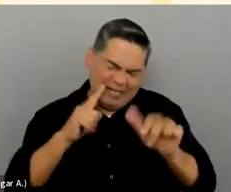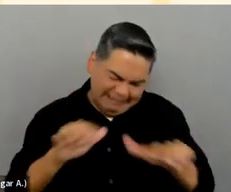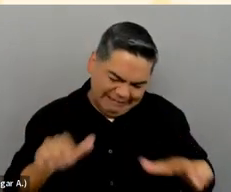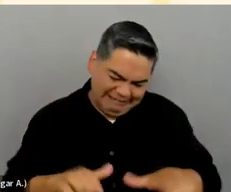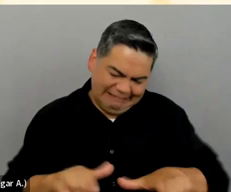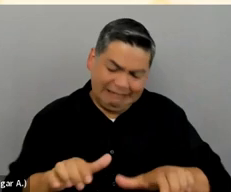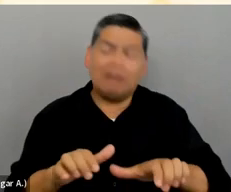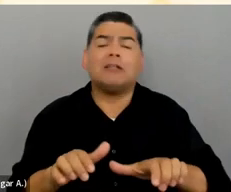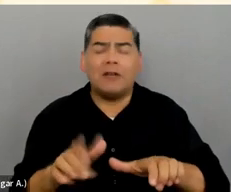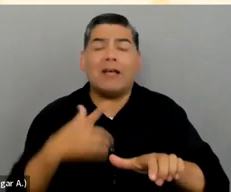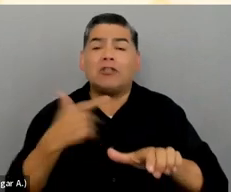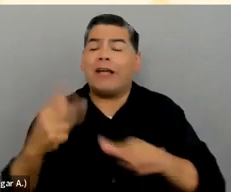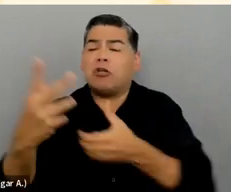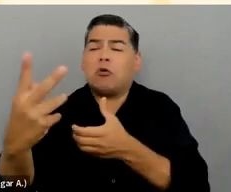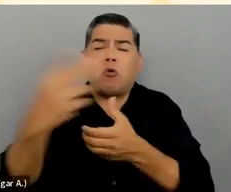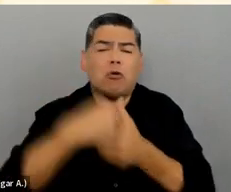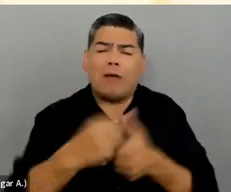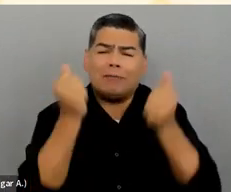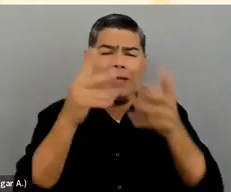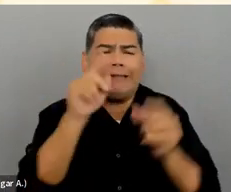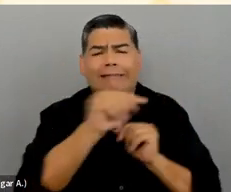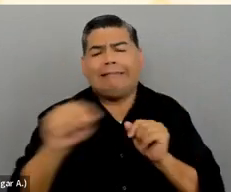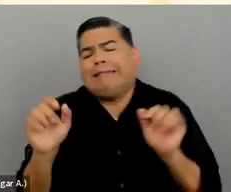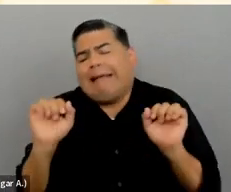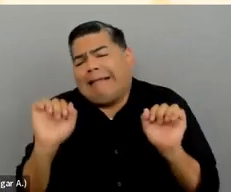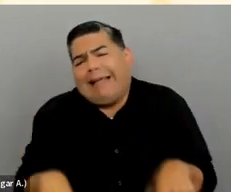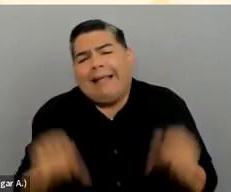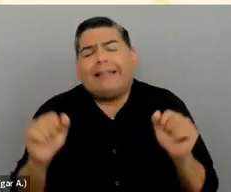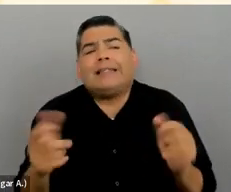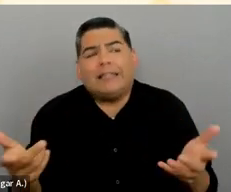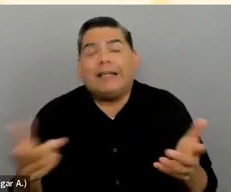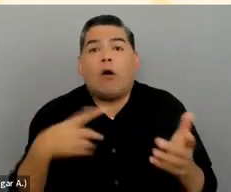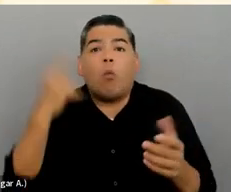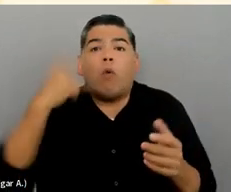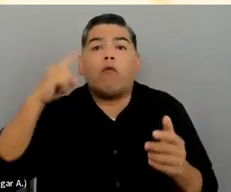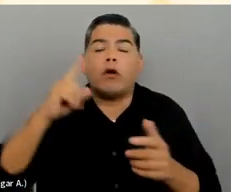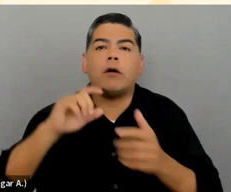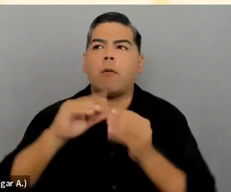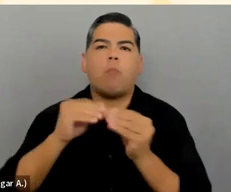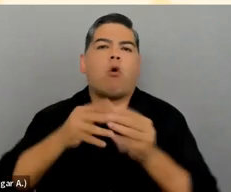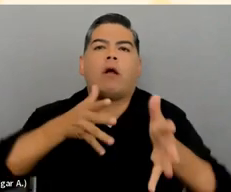I tried to incorporate as many things as I possibly could to make this a more engaging and,